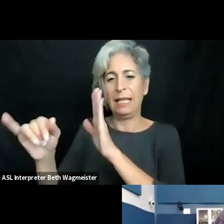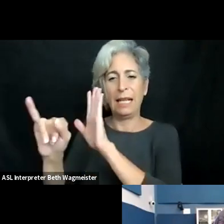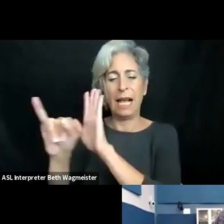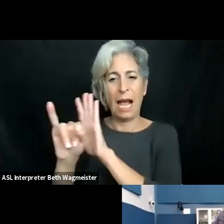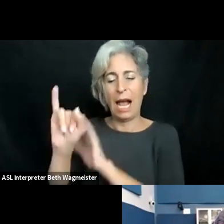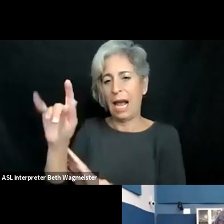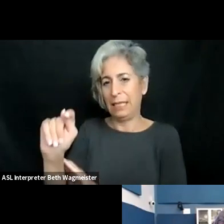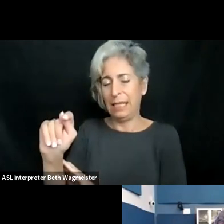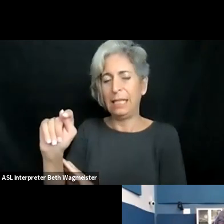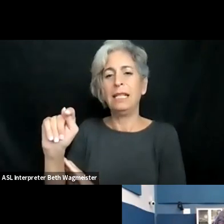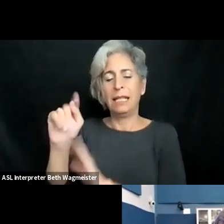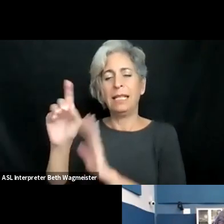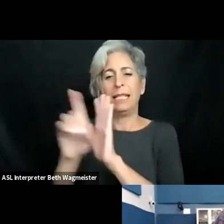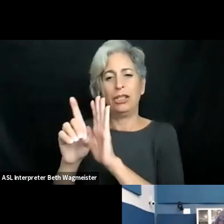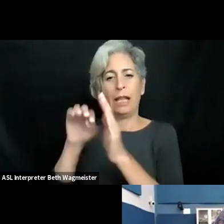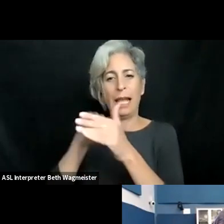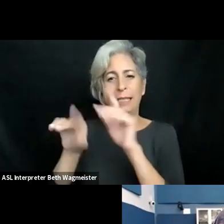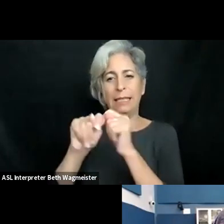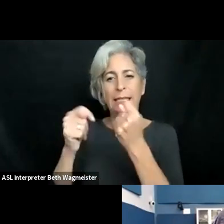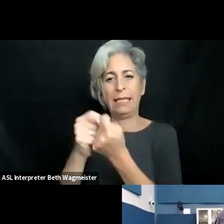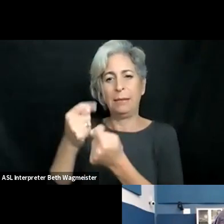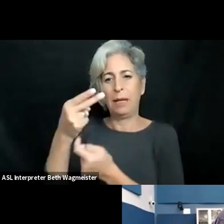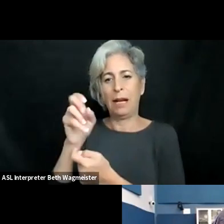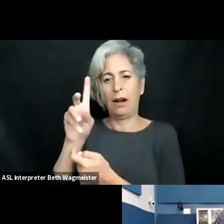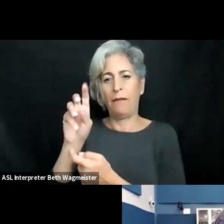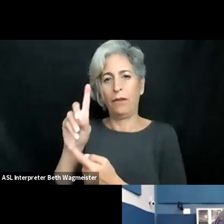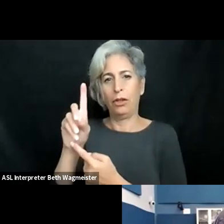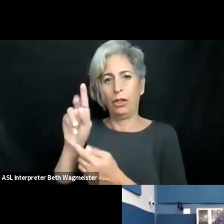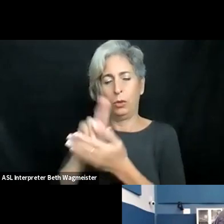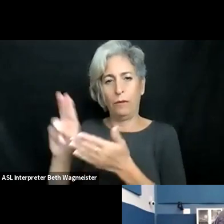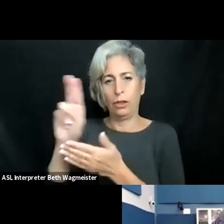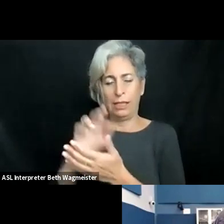My name is Kyle Shachmut, and I lead the IT digital